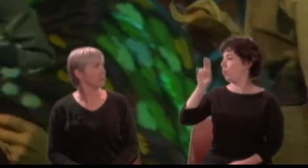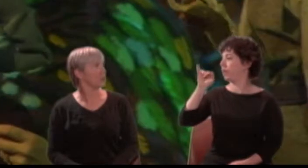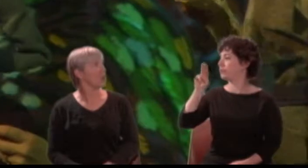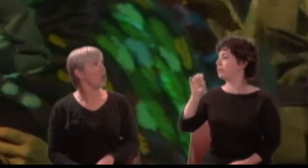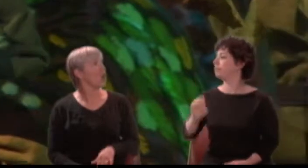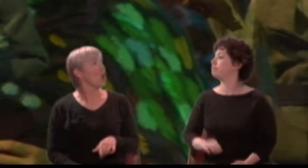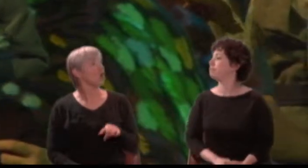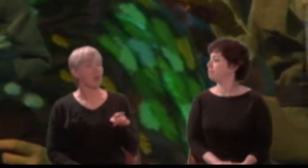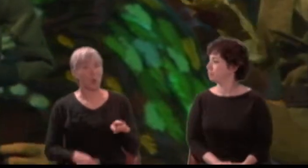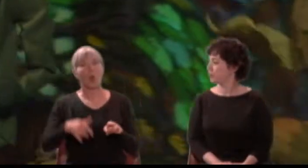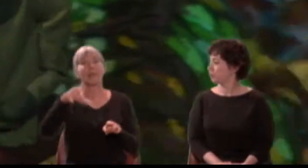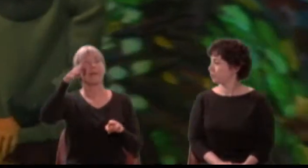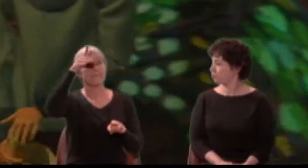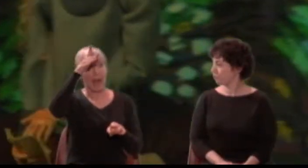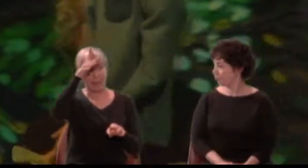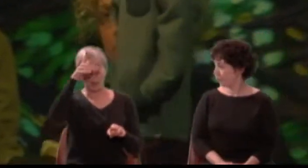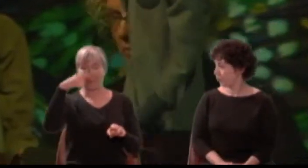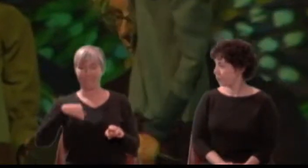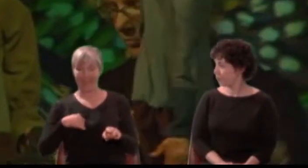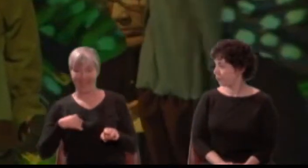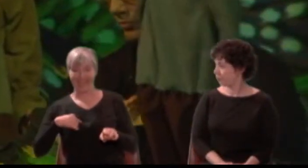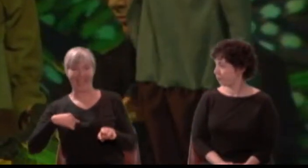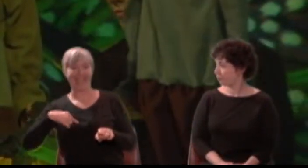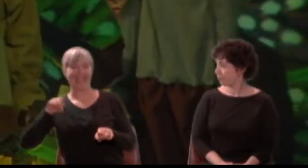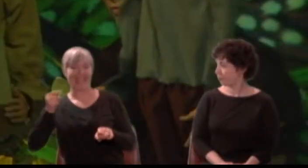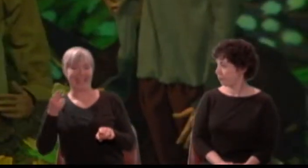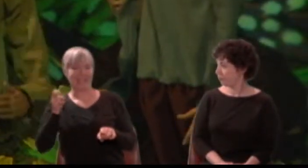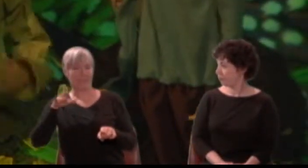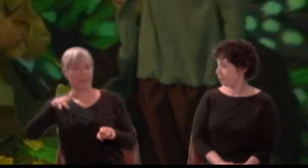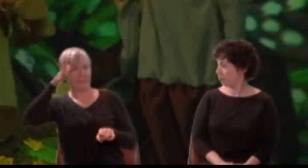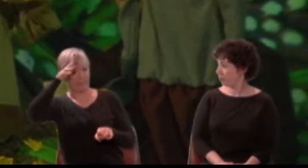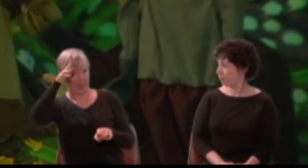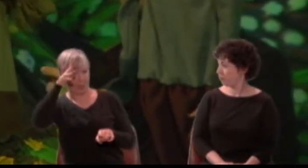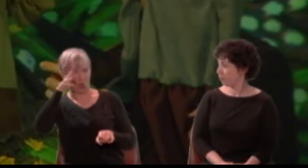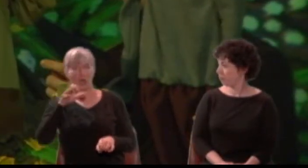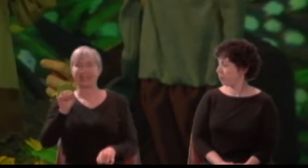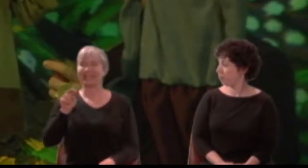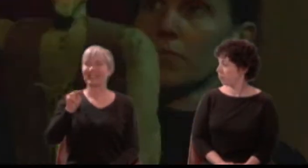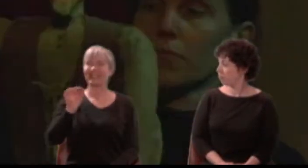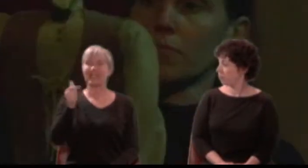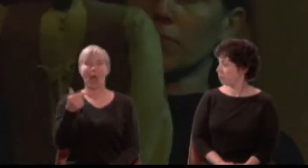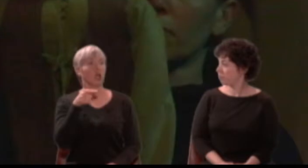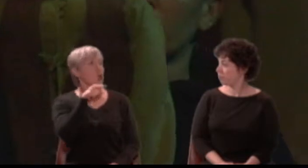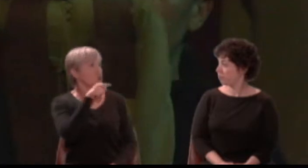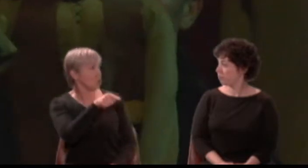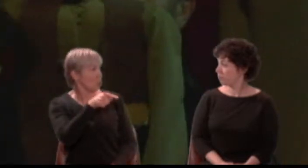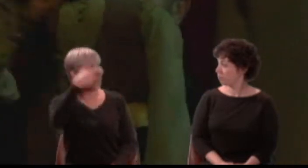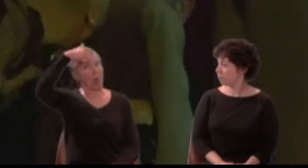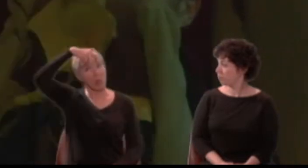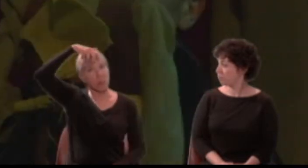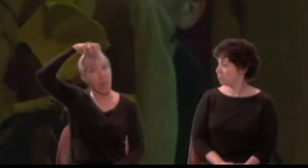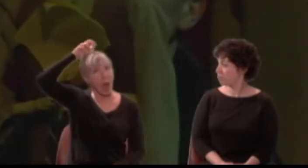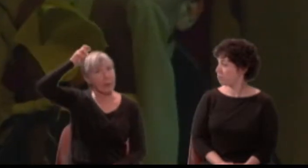Snug the joiner, you the lion's part. And I hope here is a play fitted.